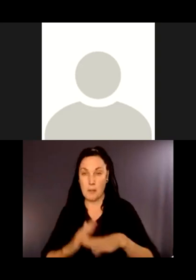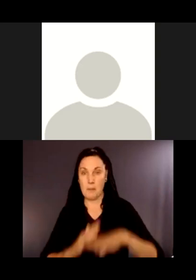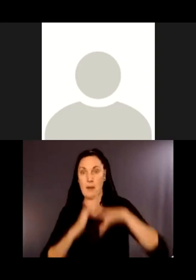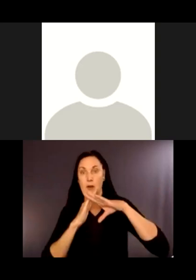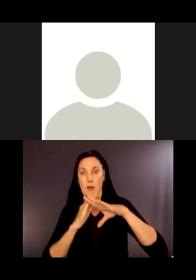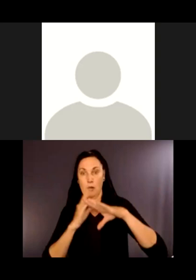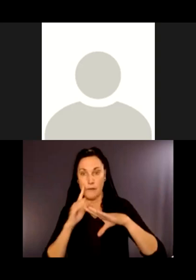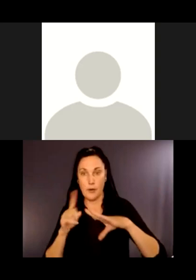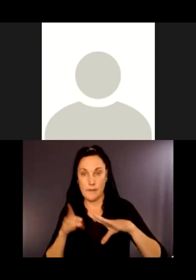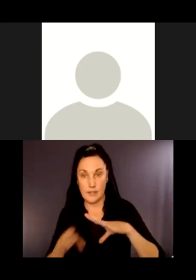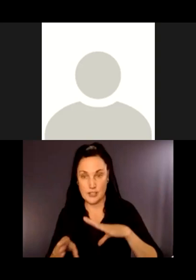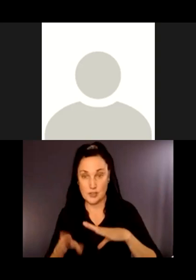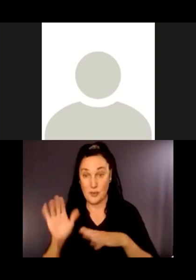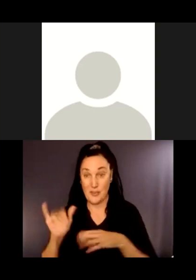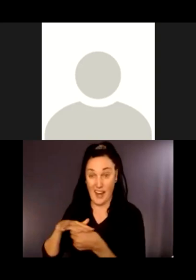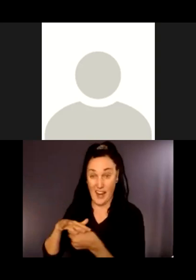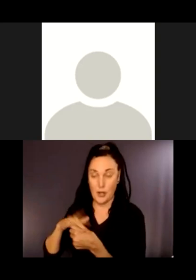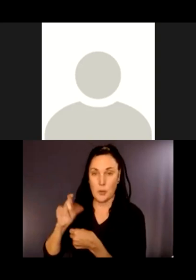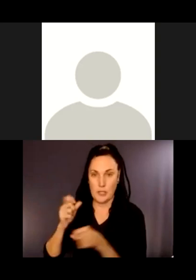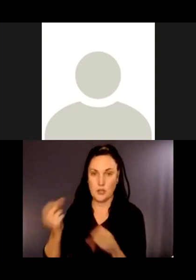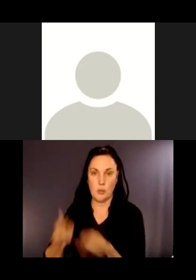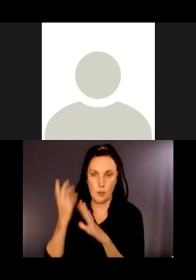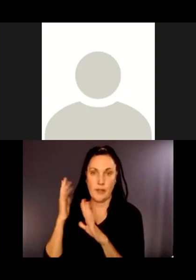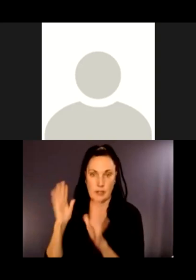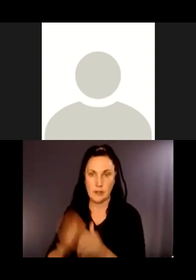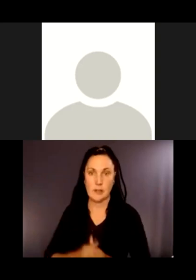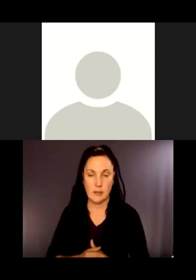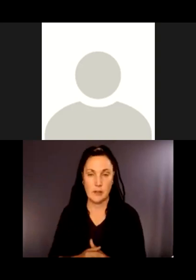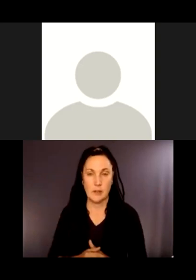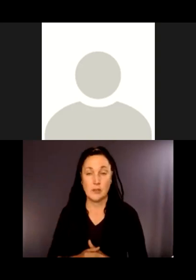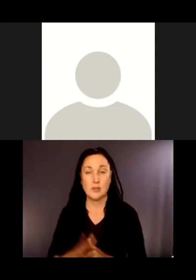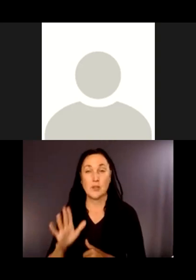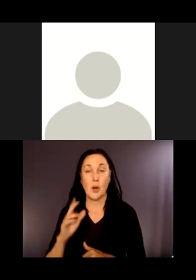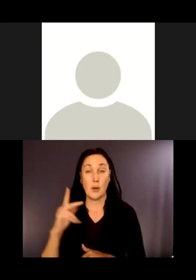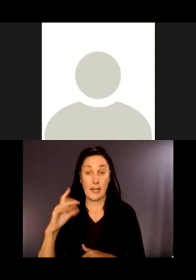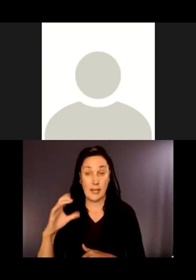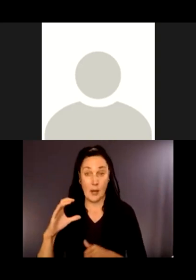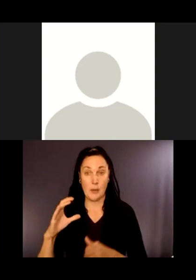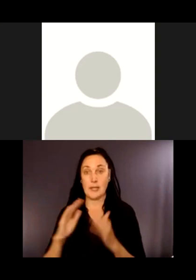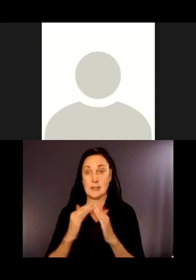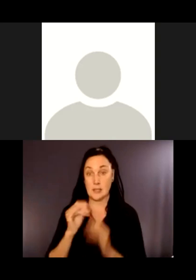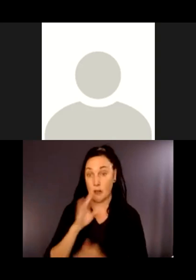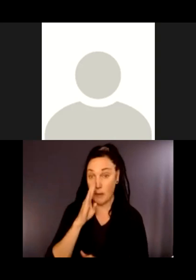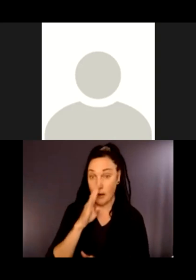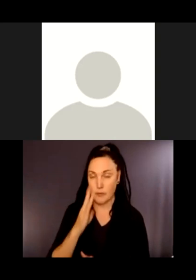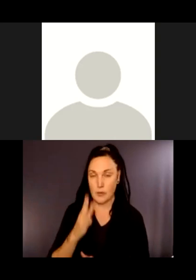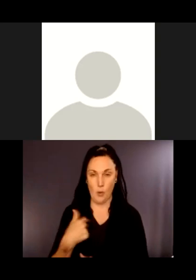definitely needs to be removed, okay. So the county and the city are working right now to figure out where removal occurs.